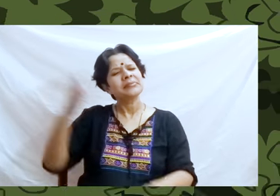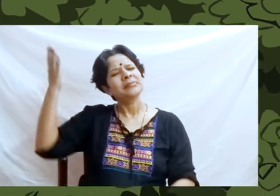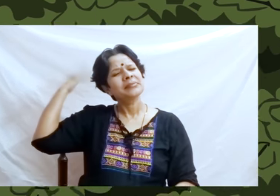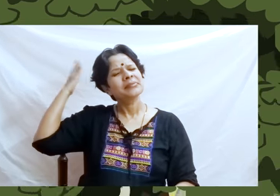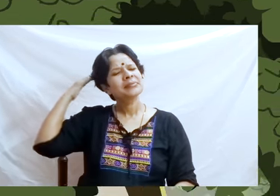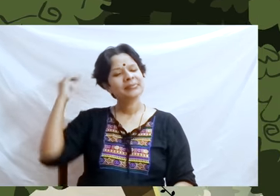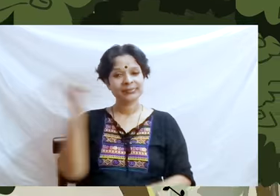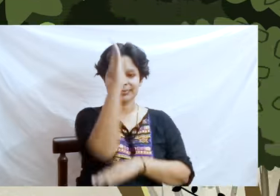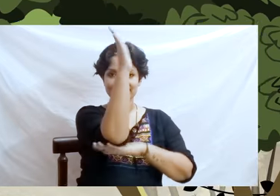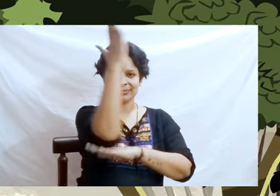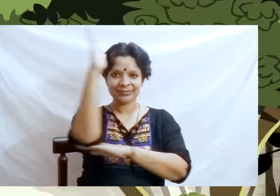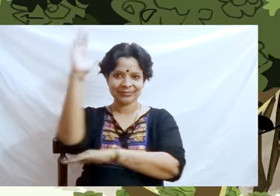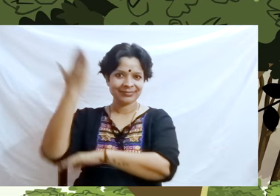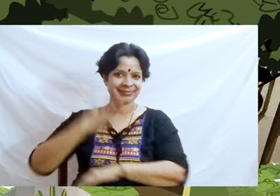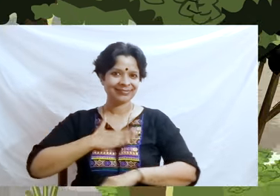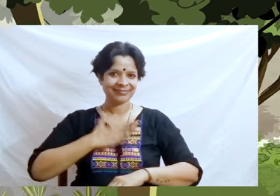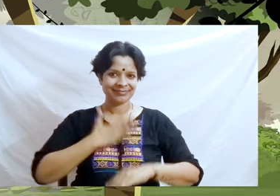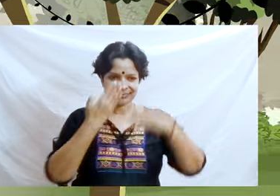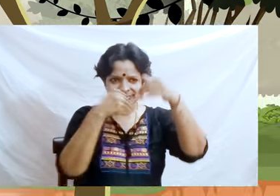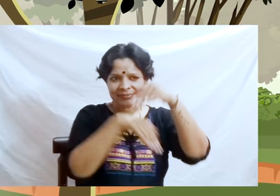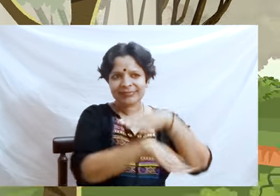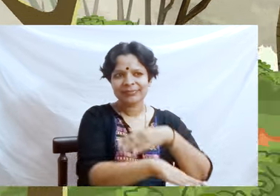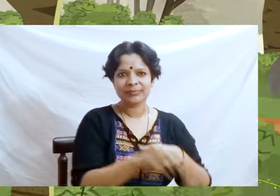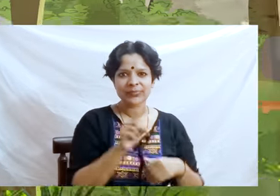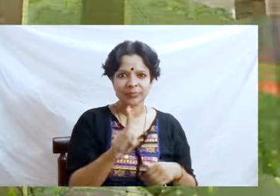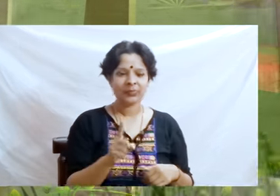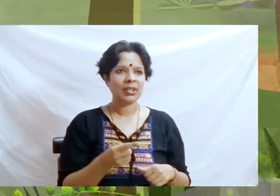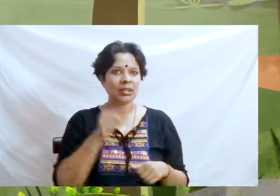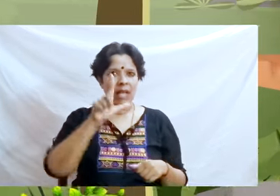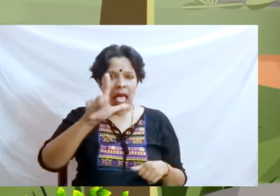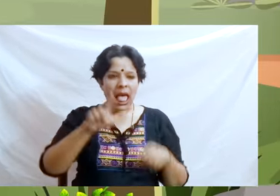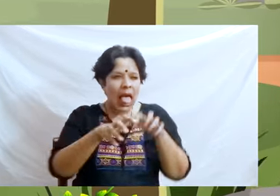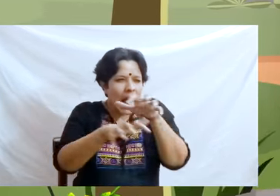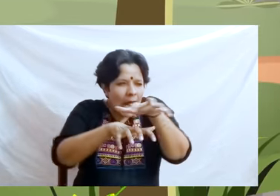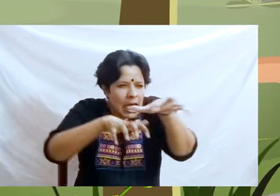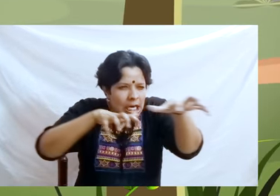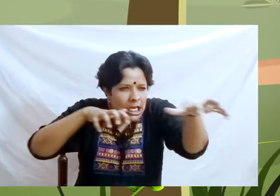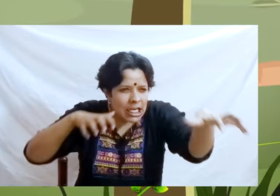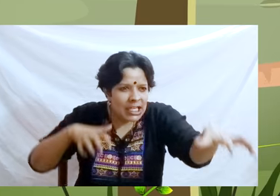Once upon a time in a forest, a lion was sleeping with his great head on his paws.